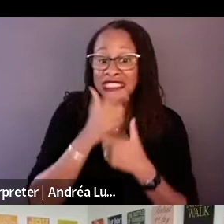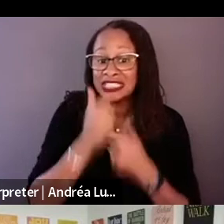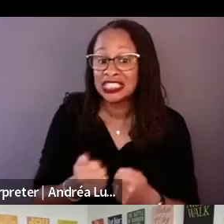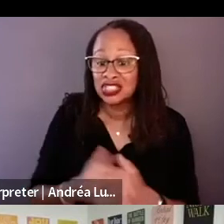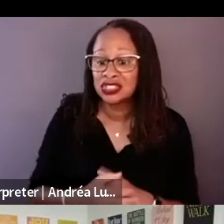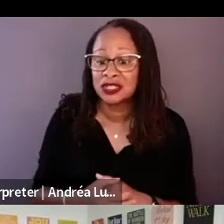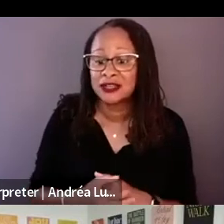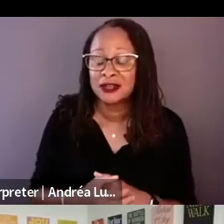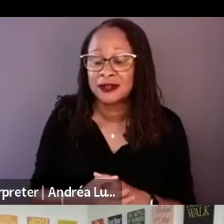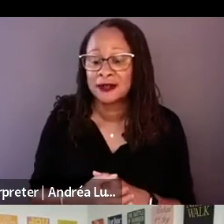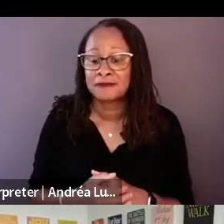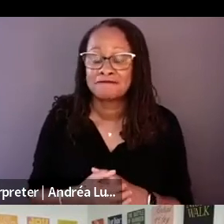well.